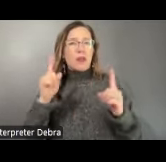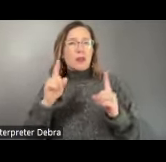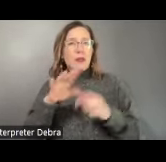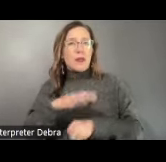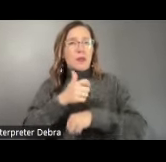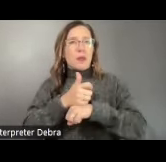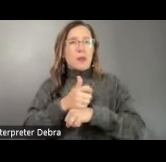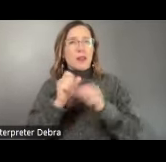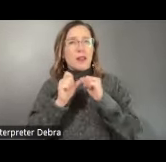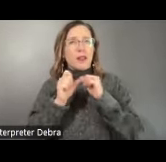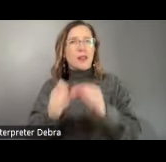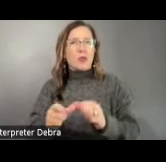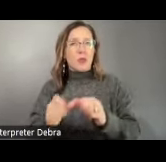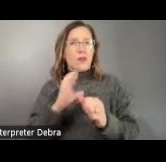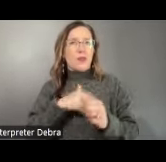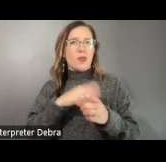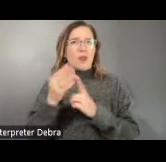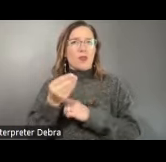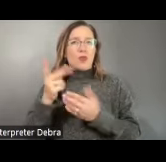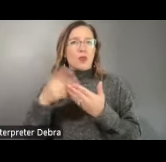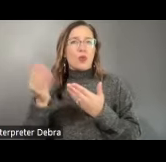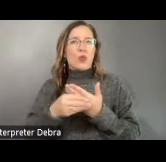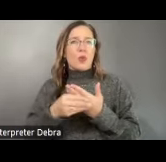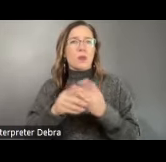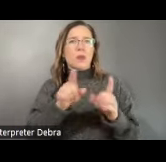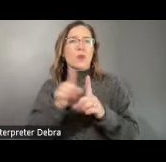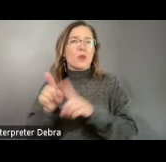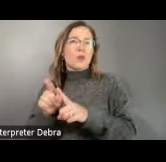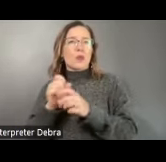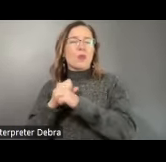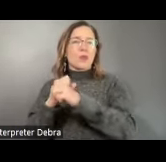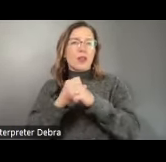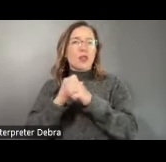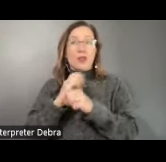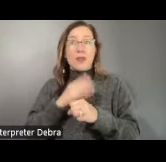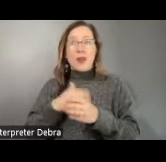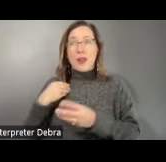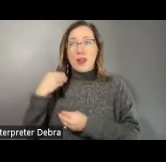and continuity of our cultural programs as well as the protection of our heritage. Key to this